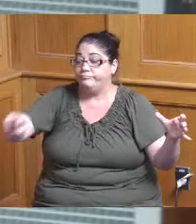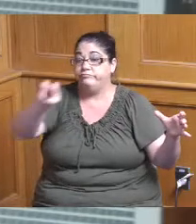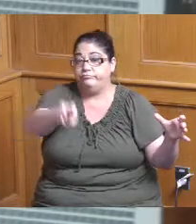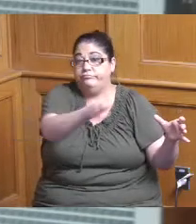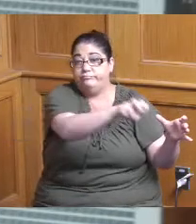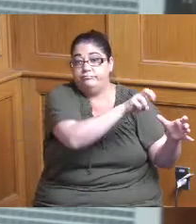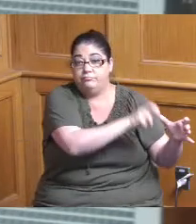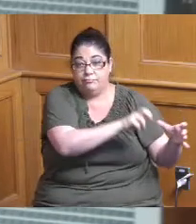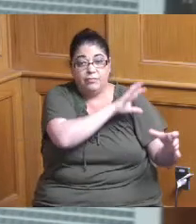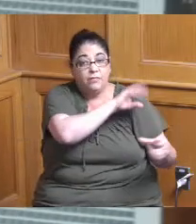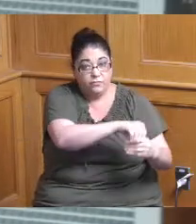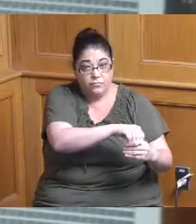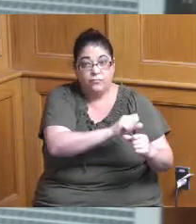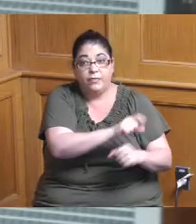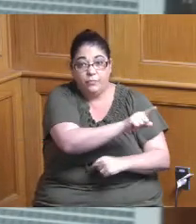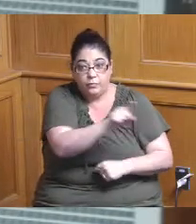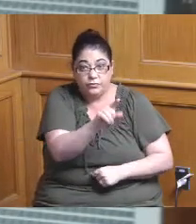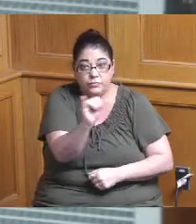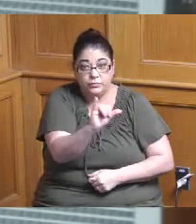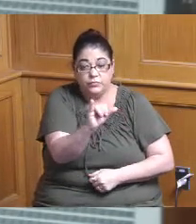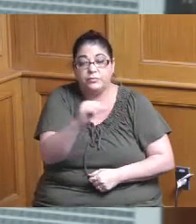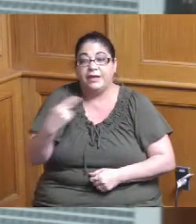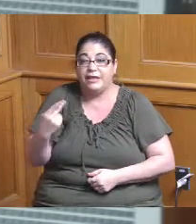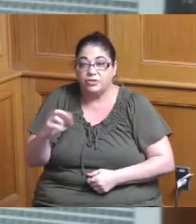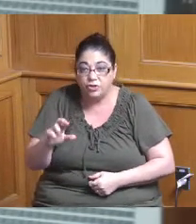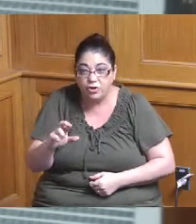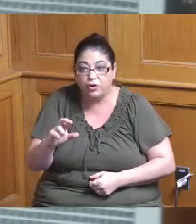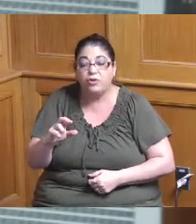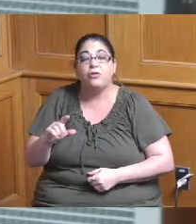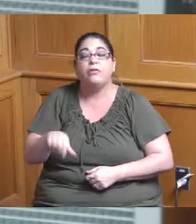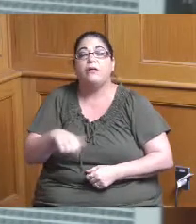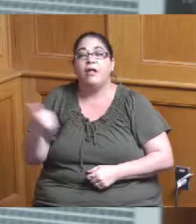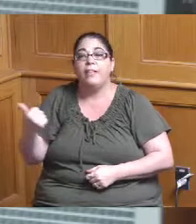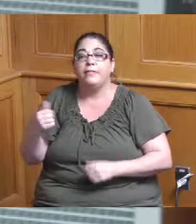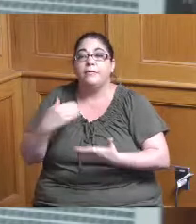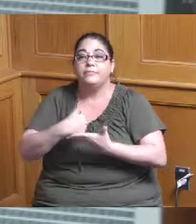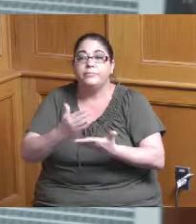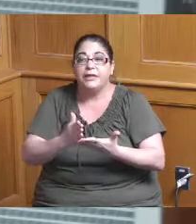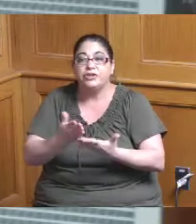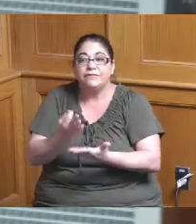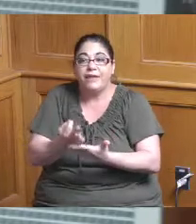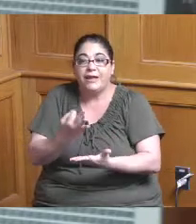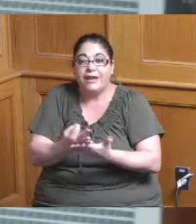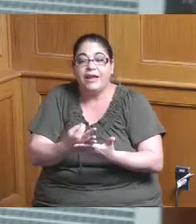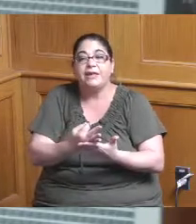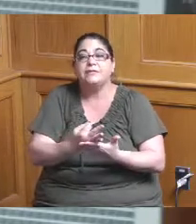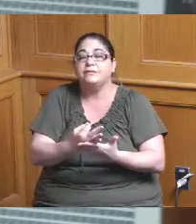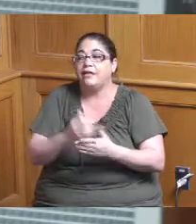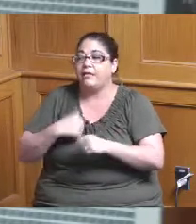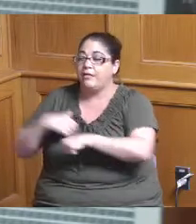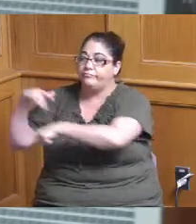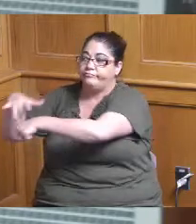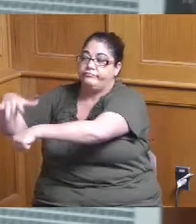communication and human resources and budgeting and finance so there's now four core areas